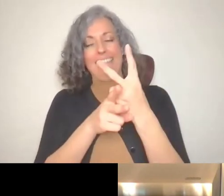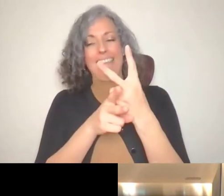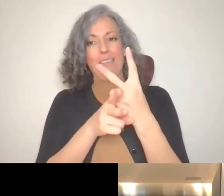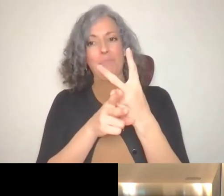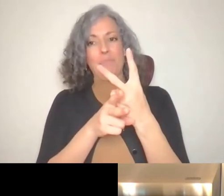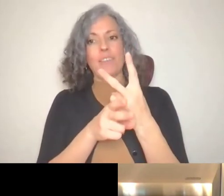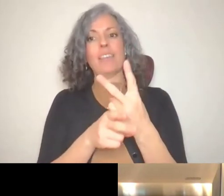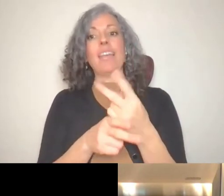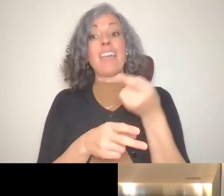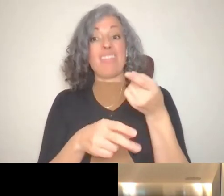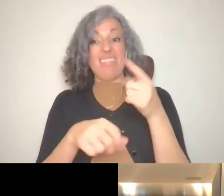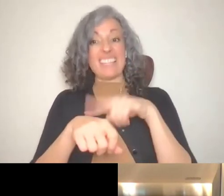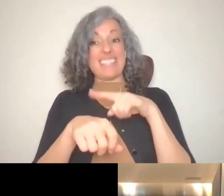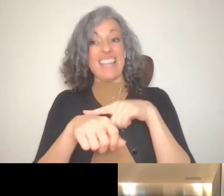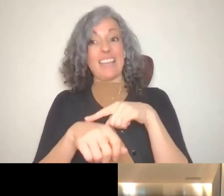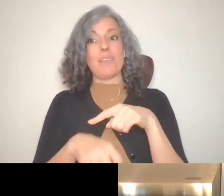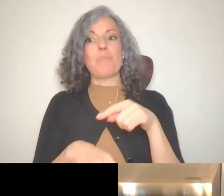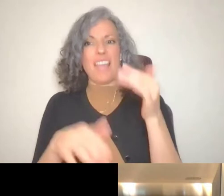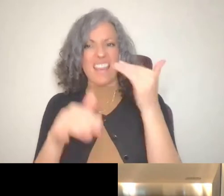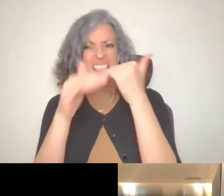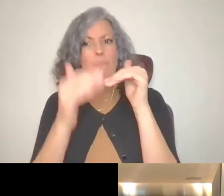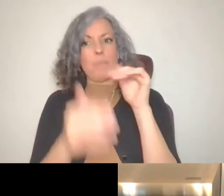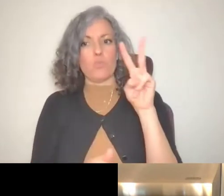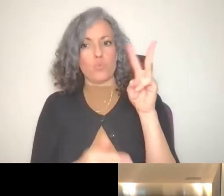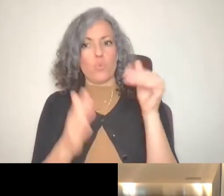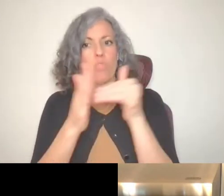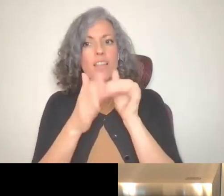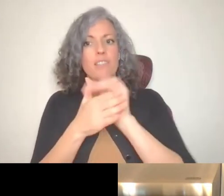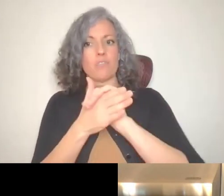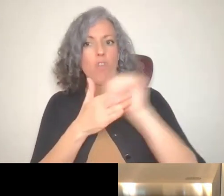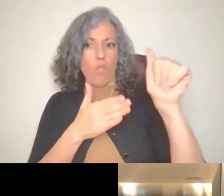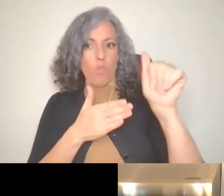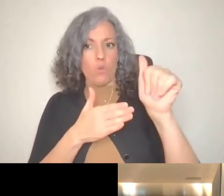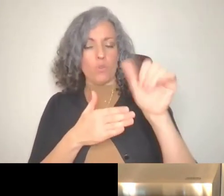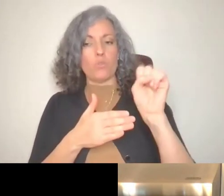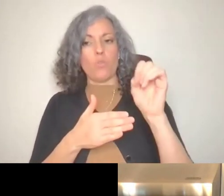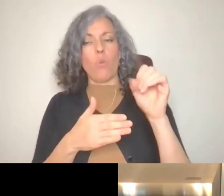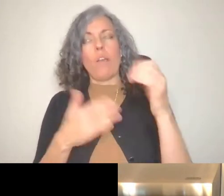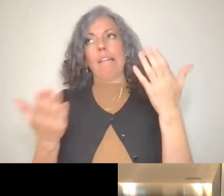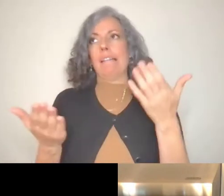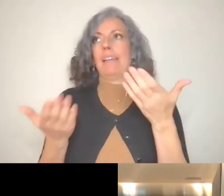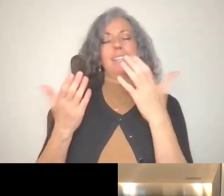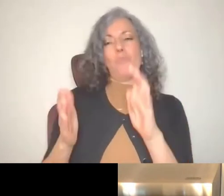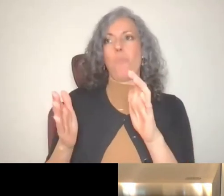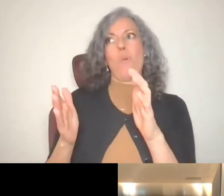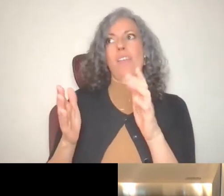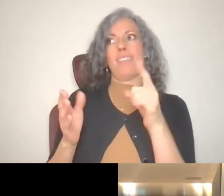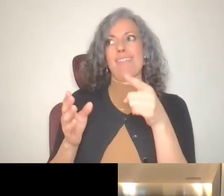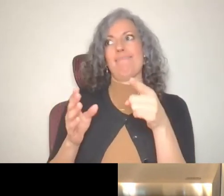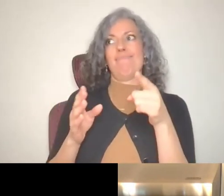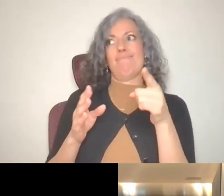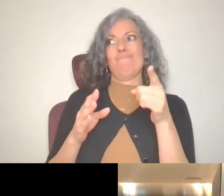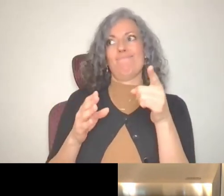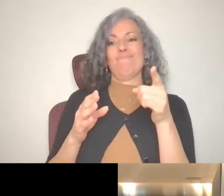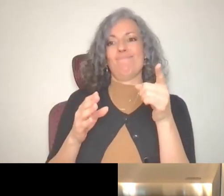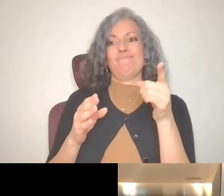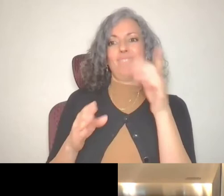a cylinder and I just didn't want to jeopardize my medical in order to be able